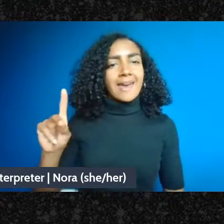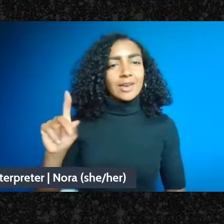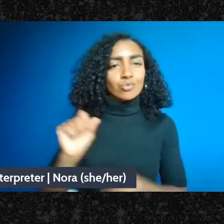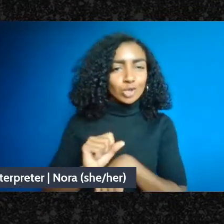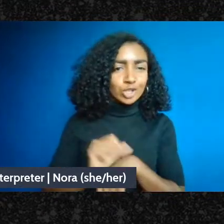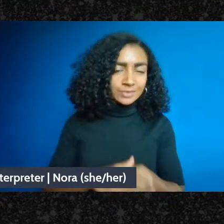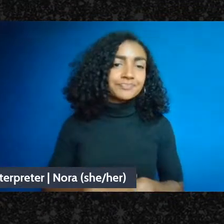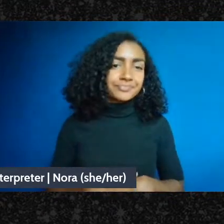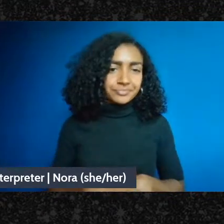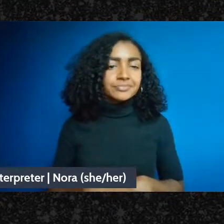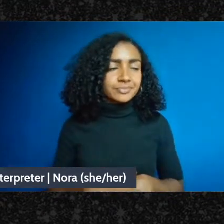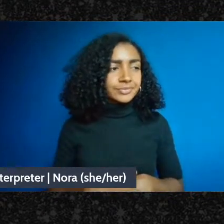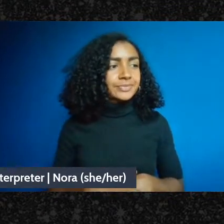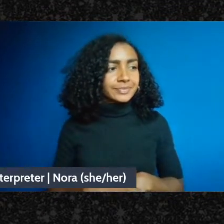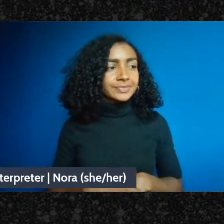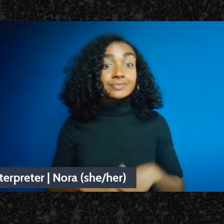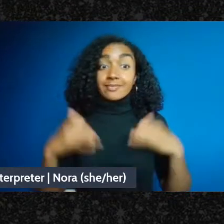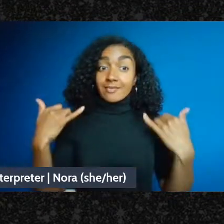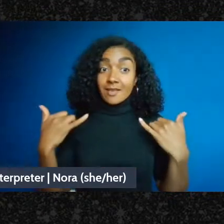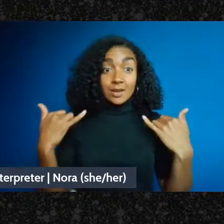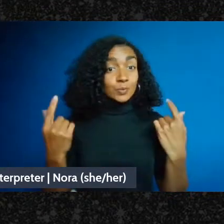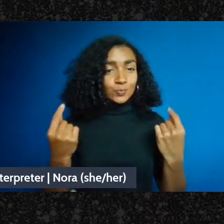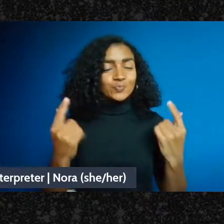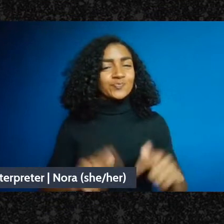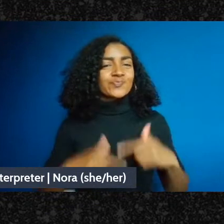with that I’m going to turn it over to Mike who's going to make a presentation